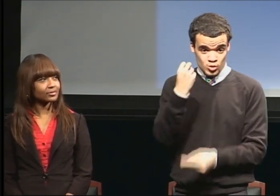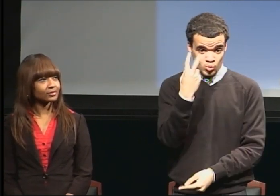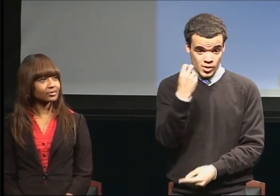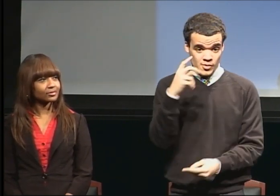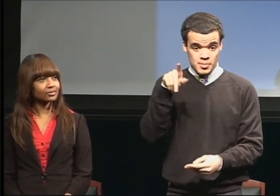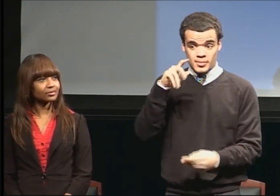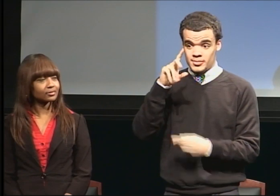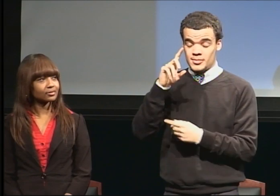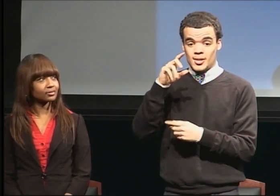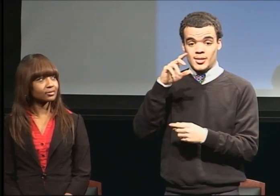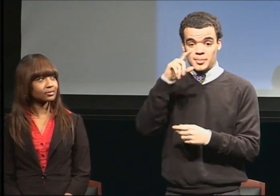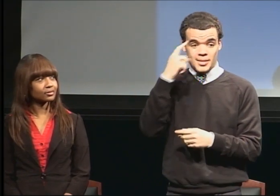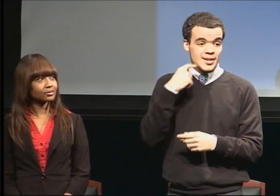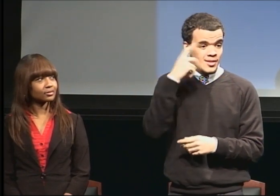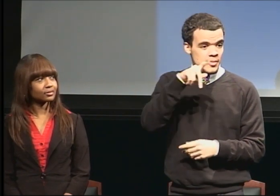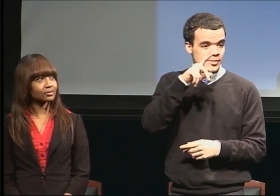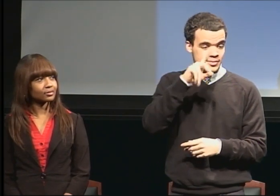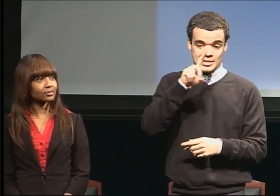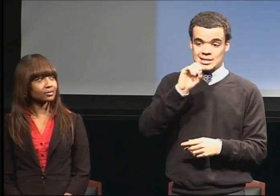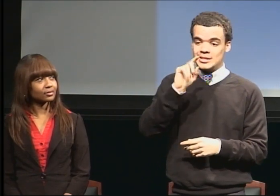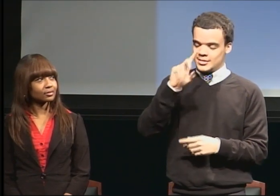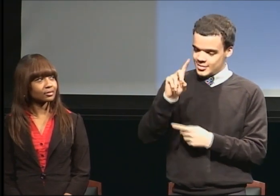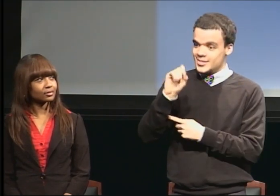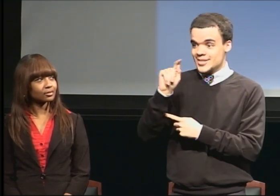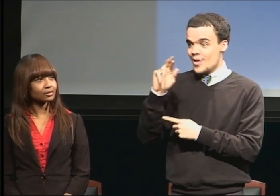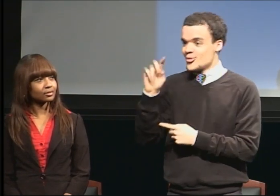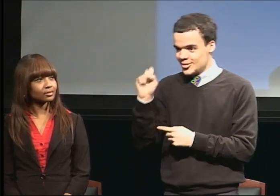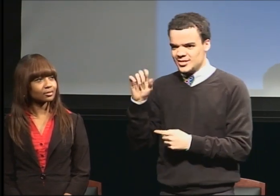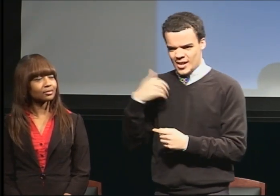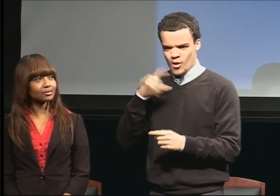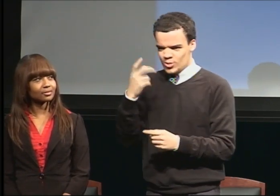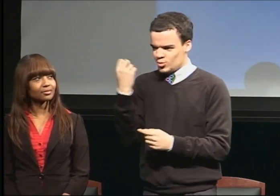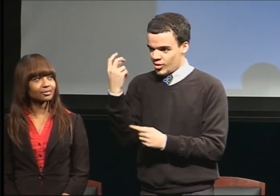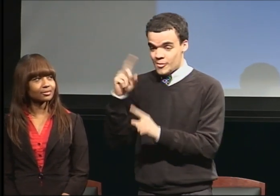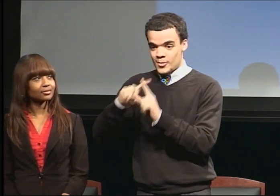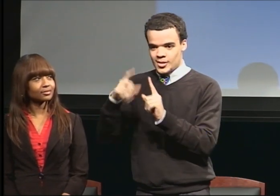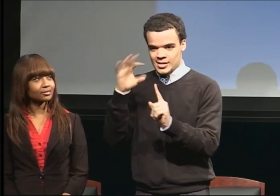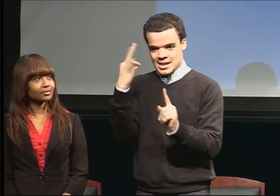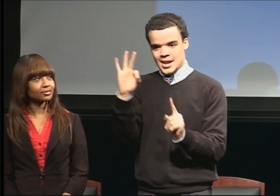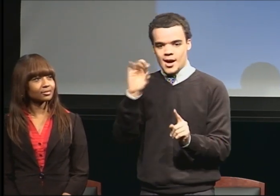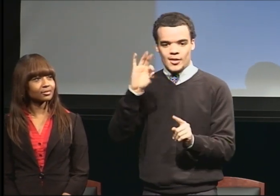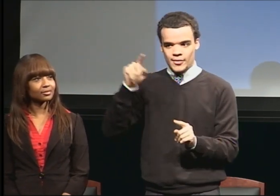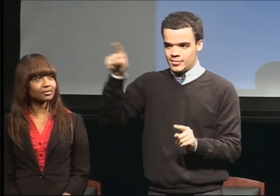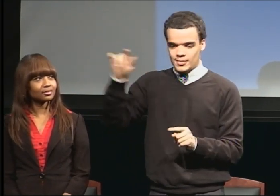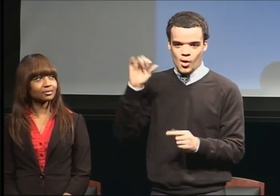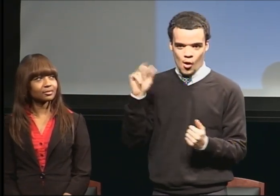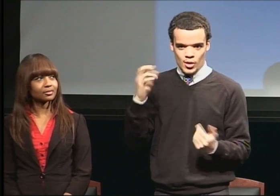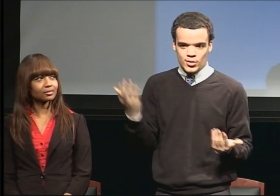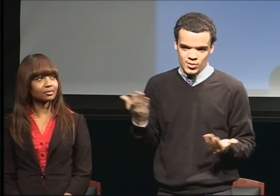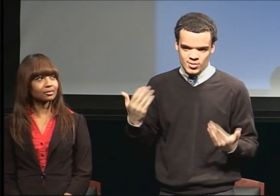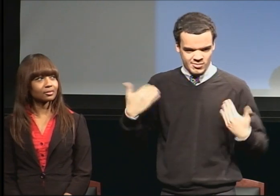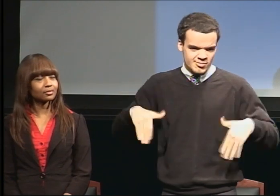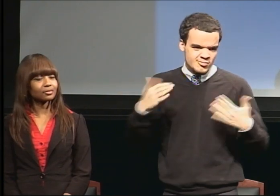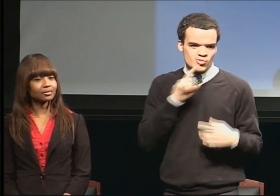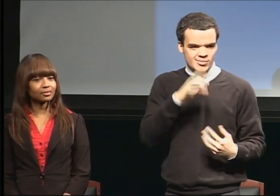of African-American doctoral recipients.